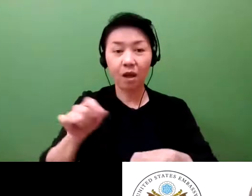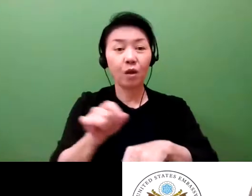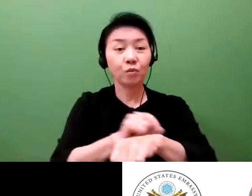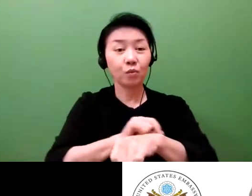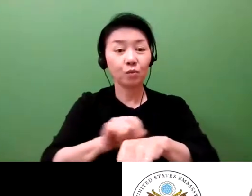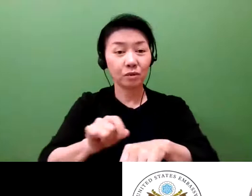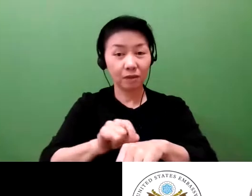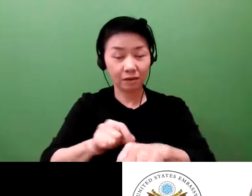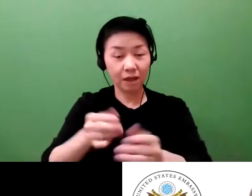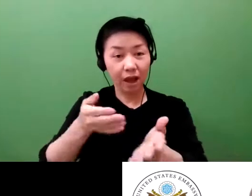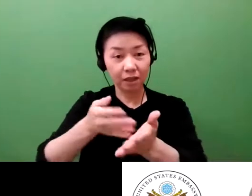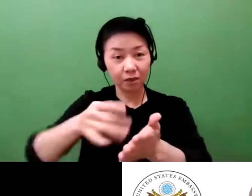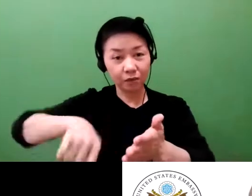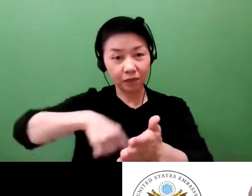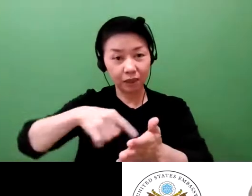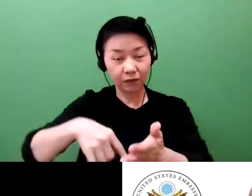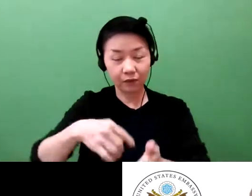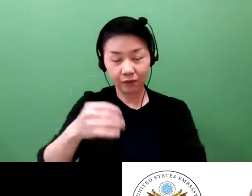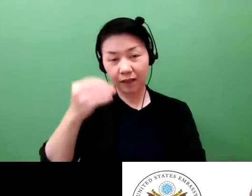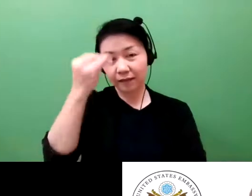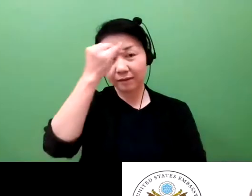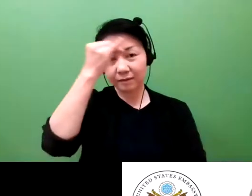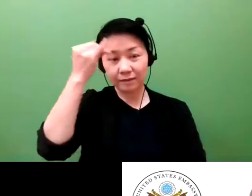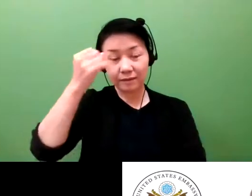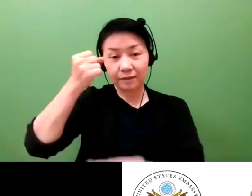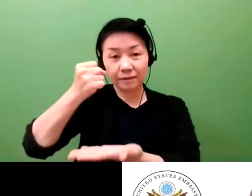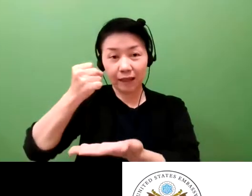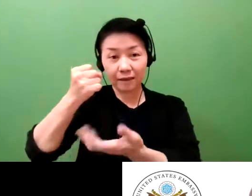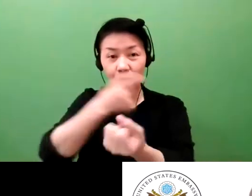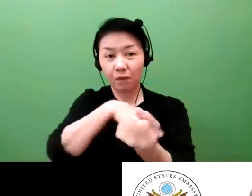is at the core of those intangible assets that